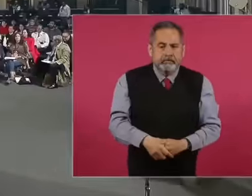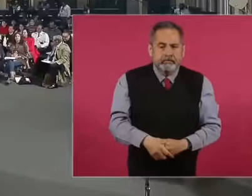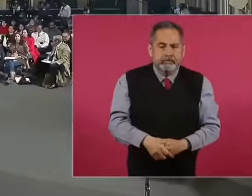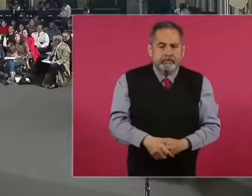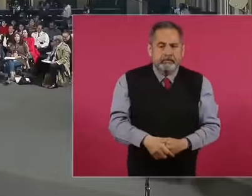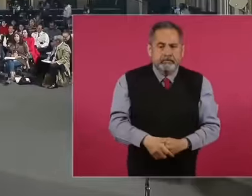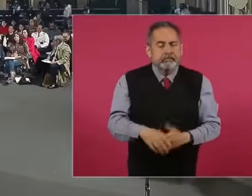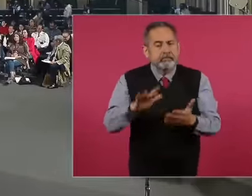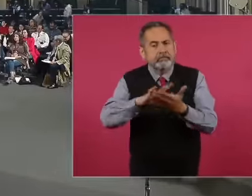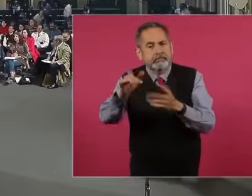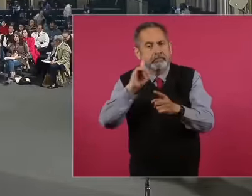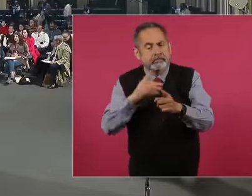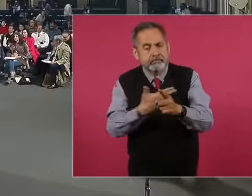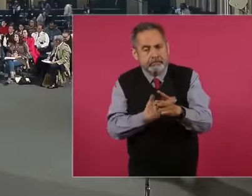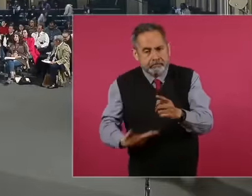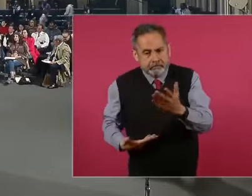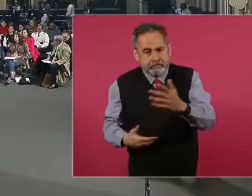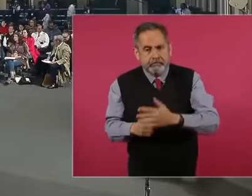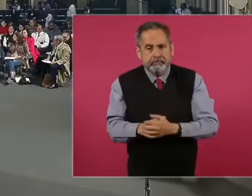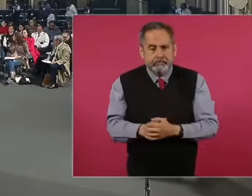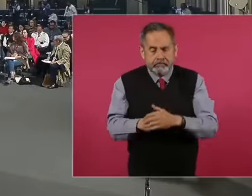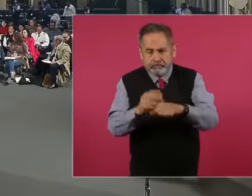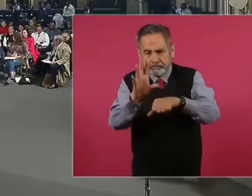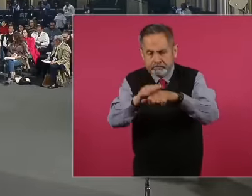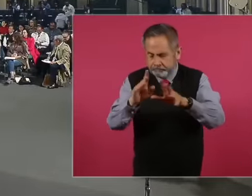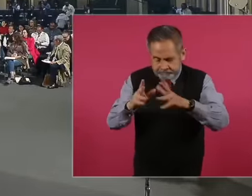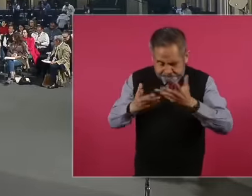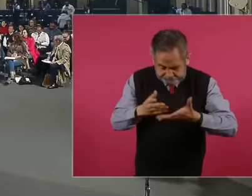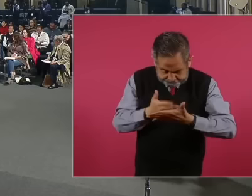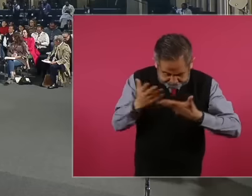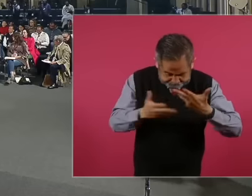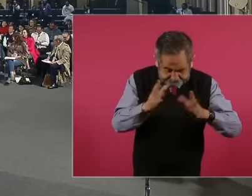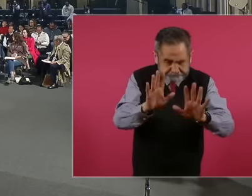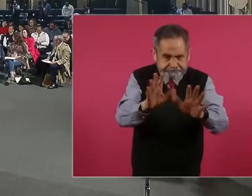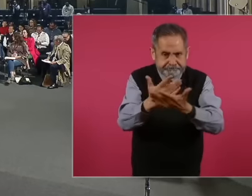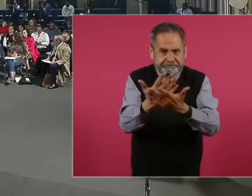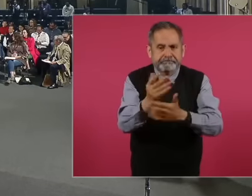Thank you, President. Oh, allow me, I missed this so much that I wanted to